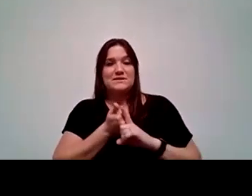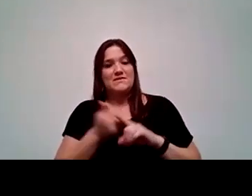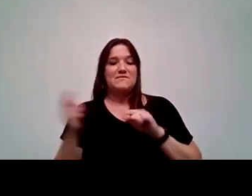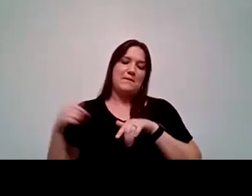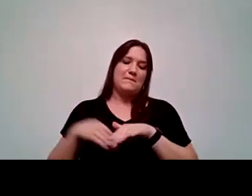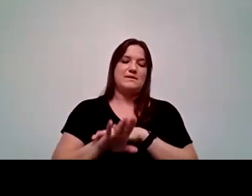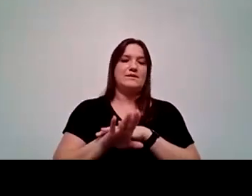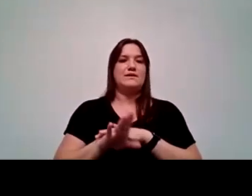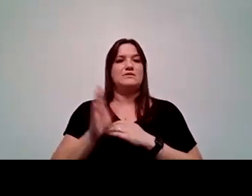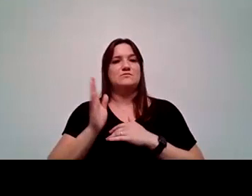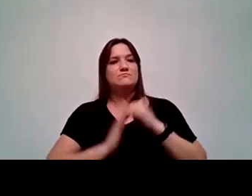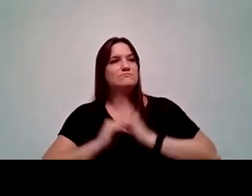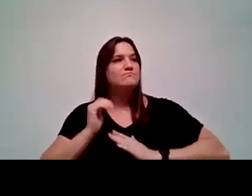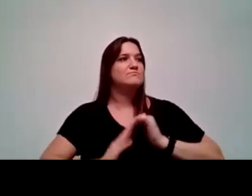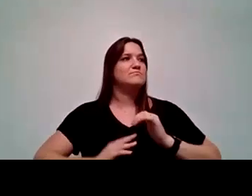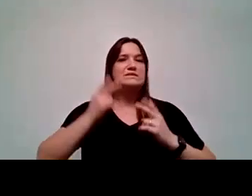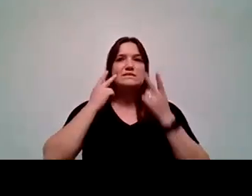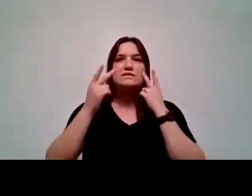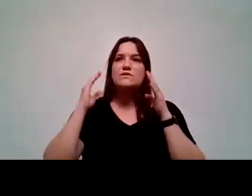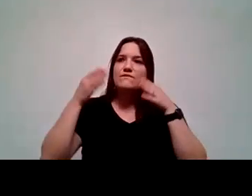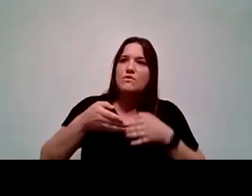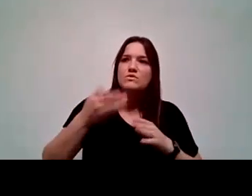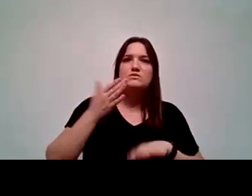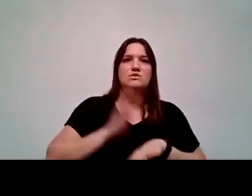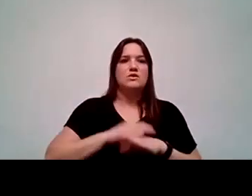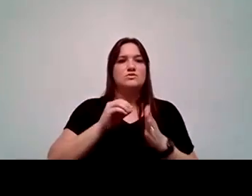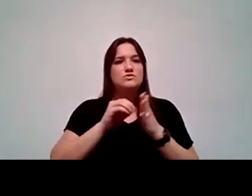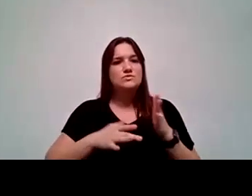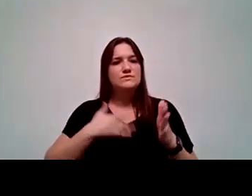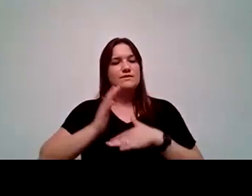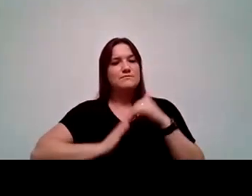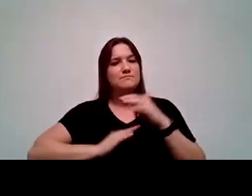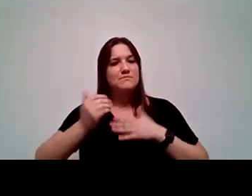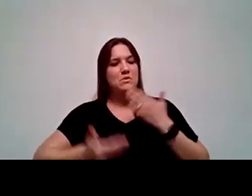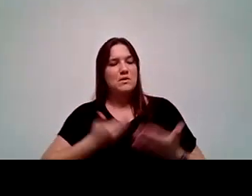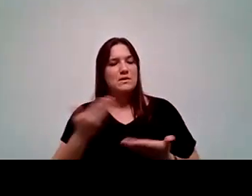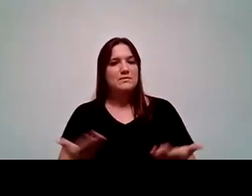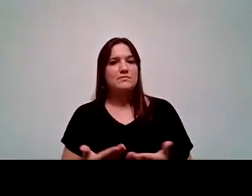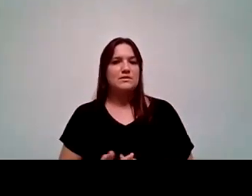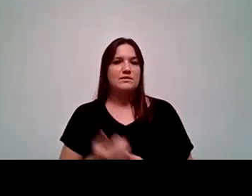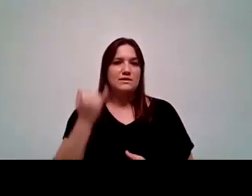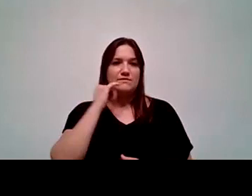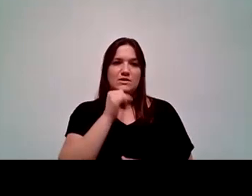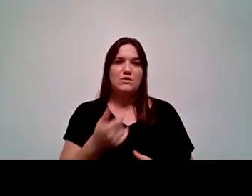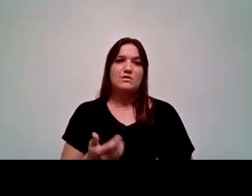that is really focused on making sure that students feel welcome here and if they don't, then, you know, that's a different story.